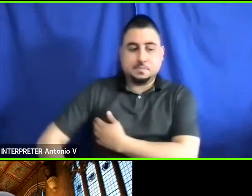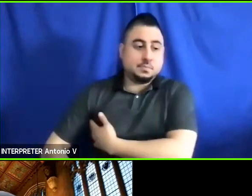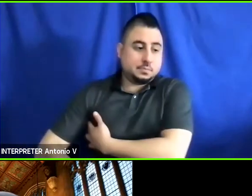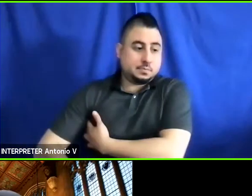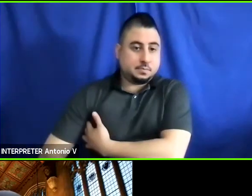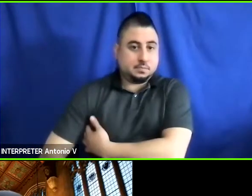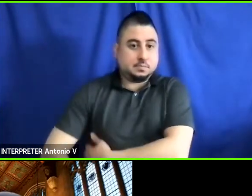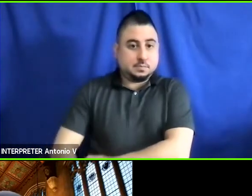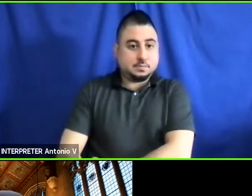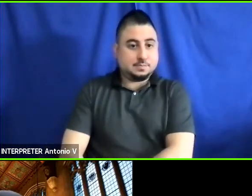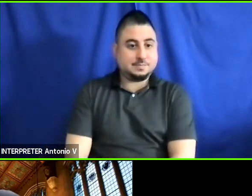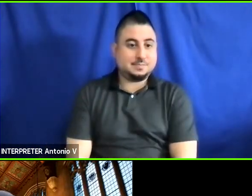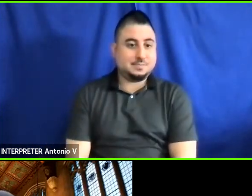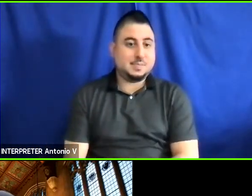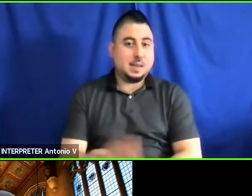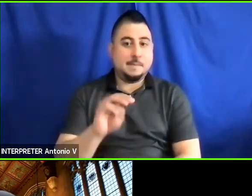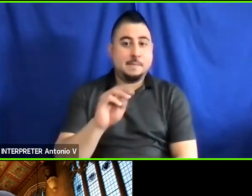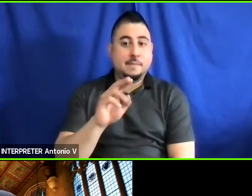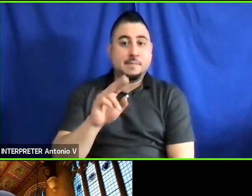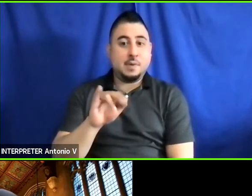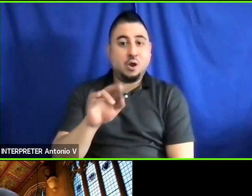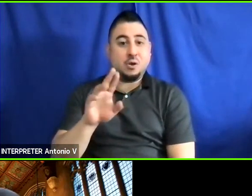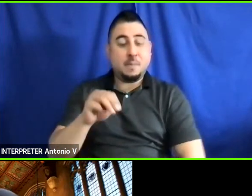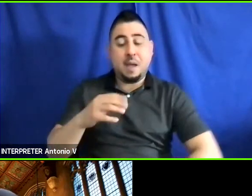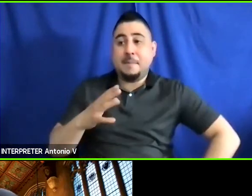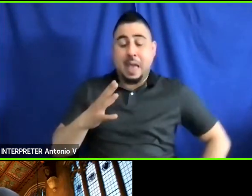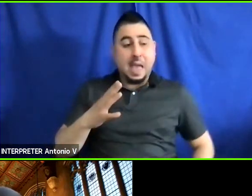Sure, glad you hear you have had a positive experience with armrest.